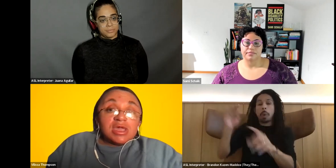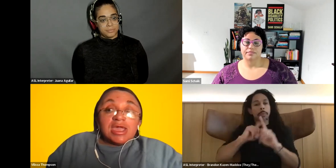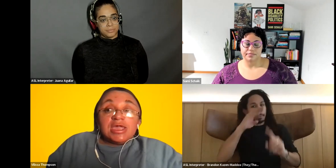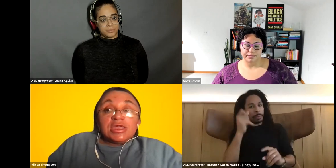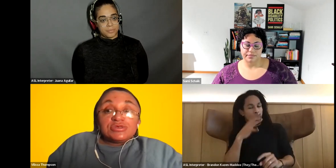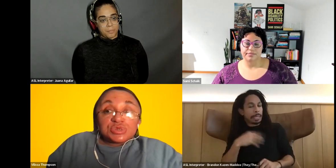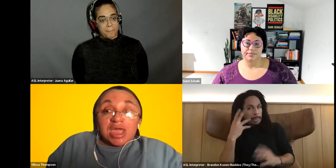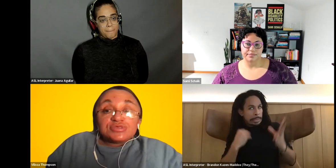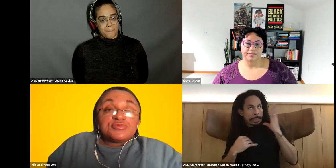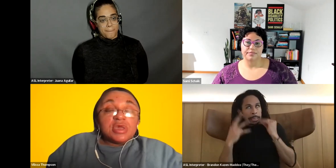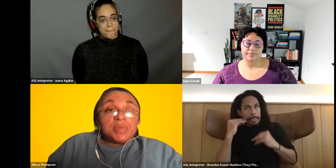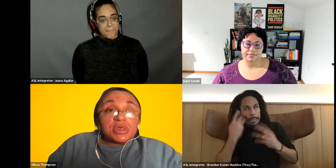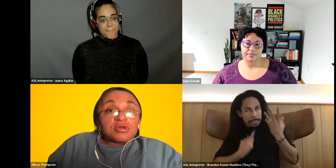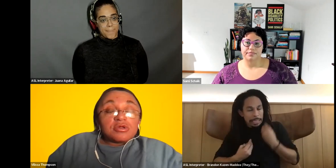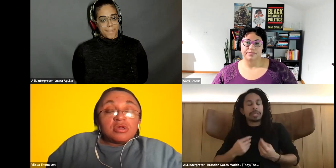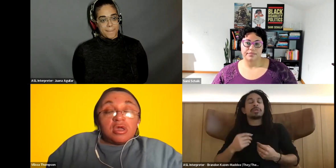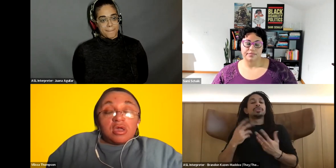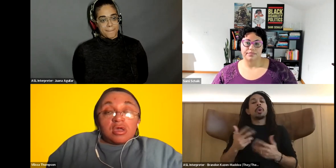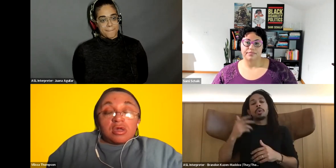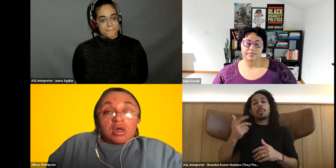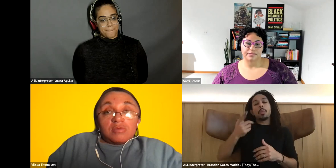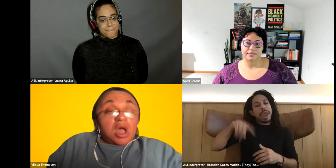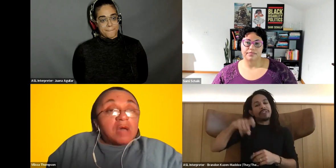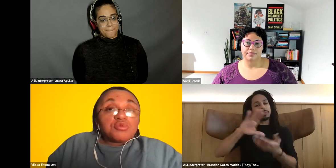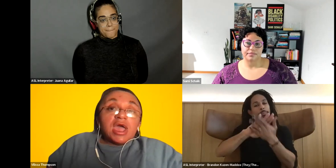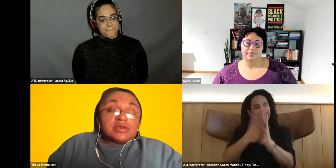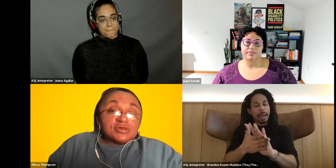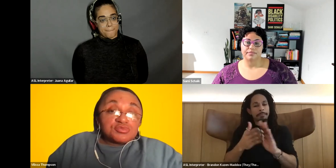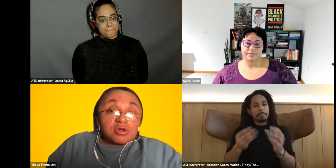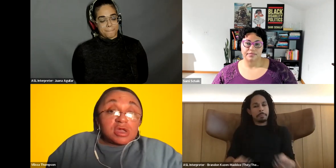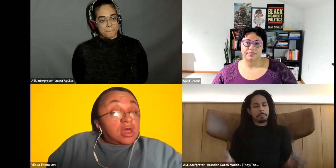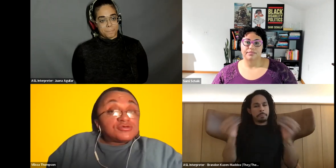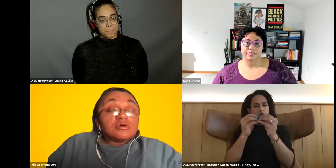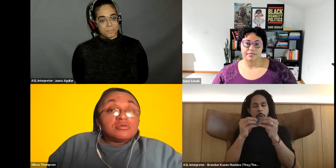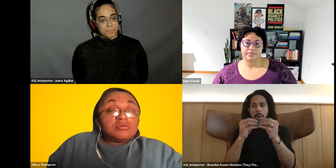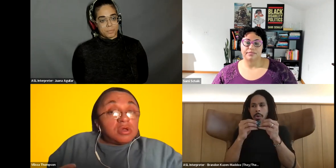Vilissa Thompson: and trying to be a better comrade. And this work, and also